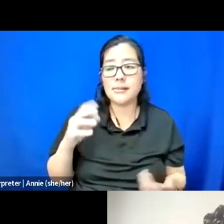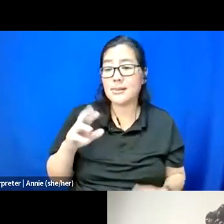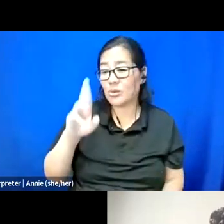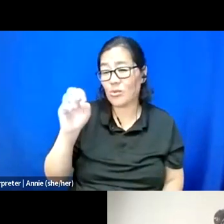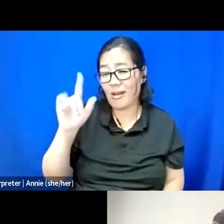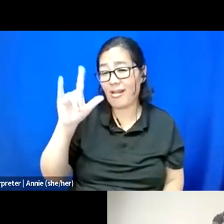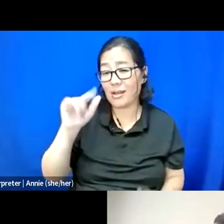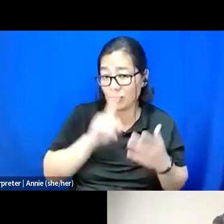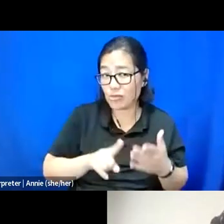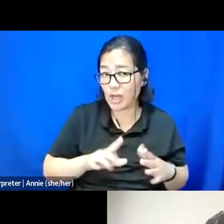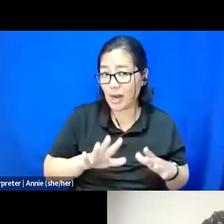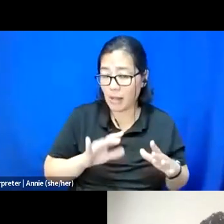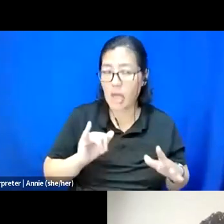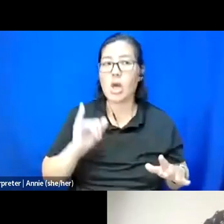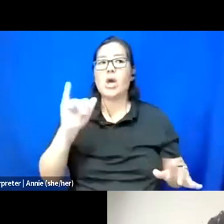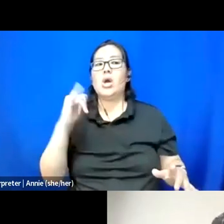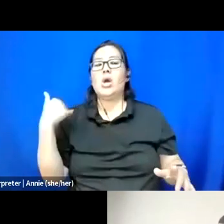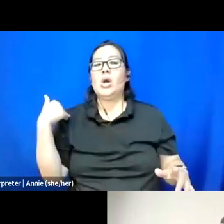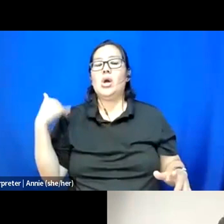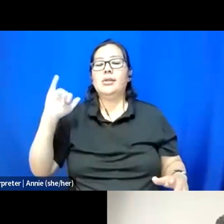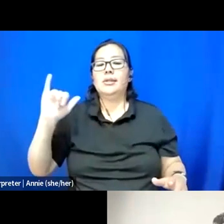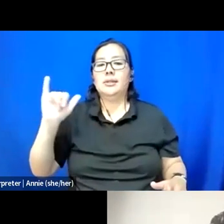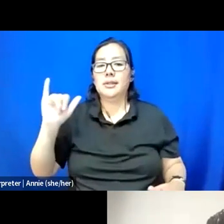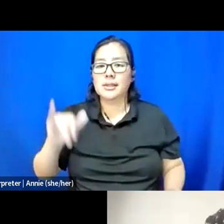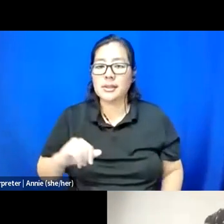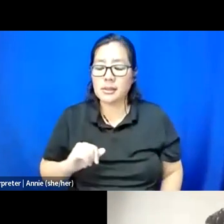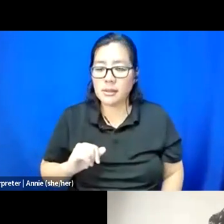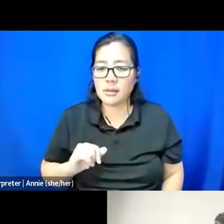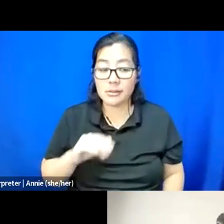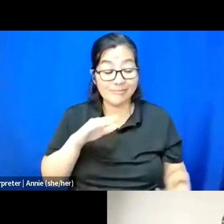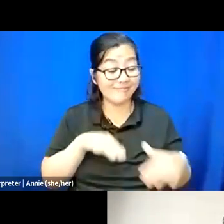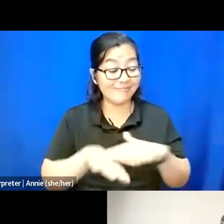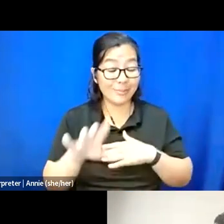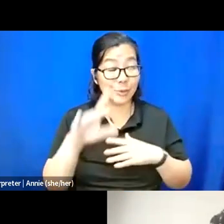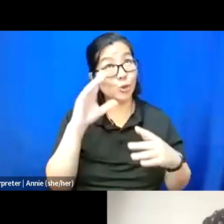Like Natasha said, like, you know, you come in and you think, you know,